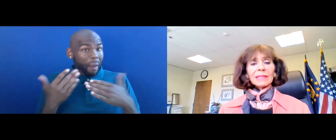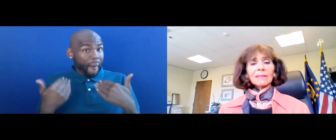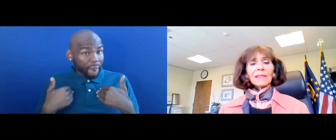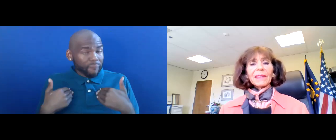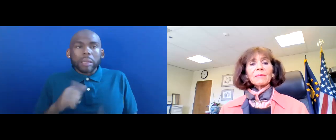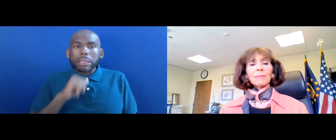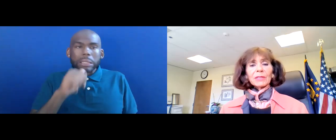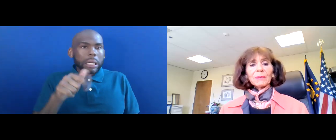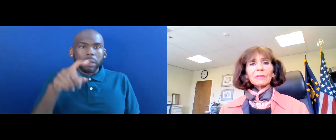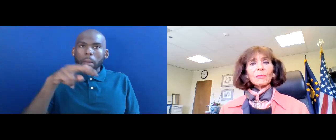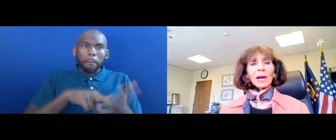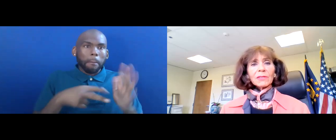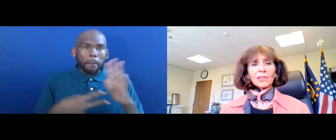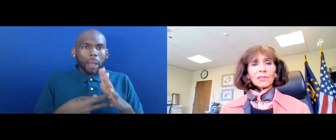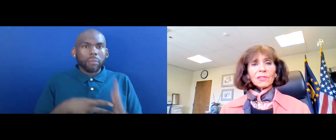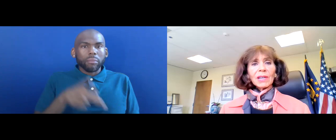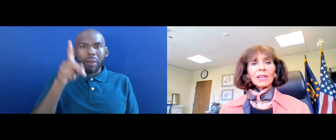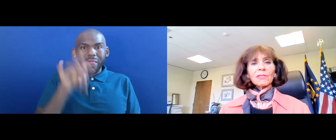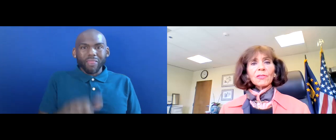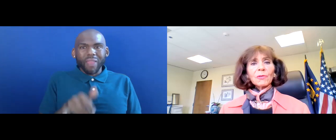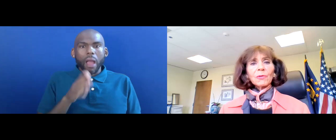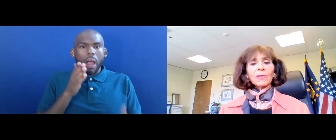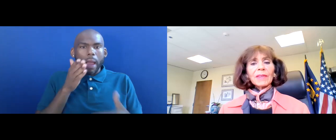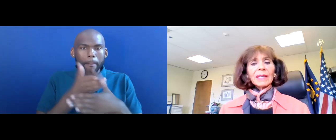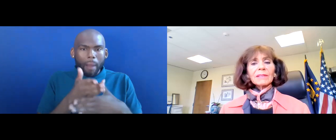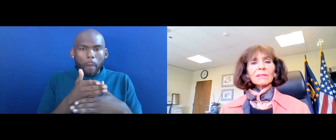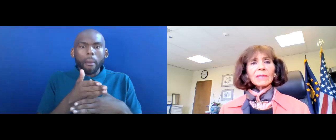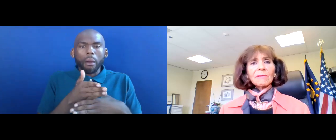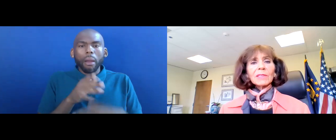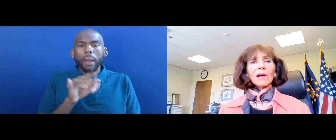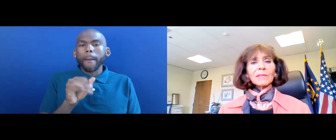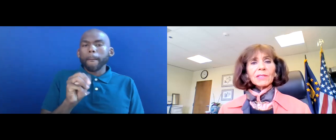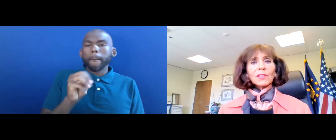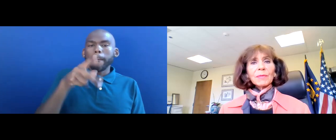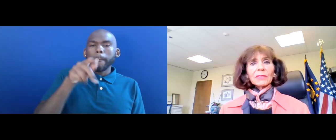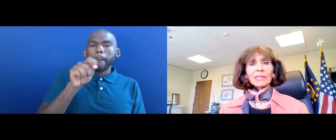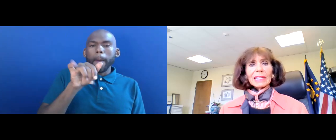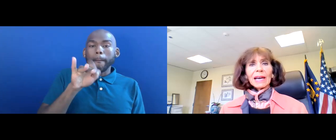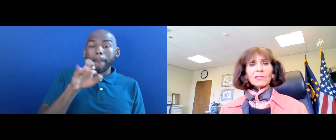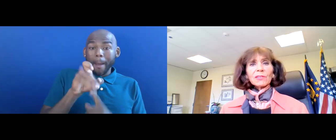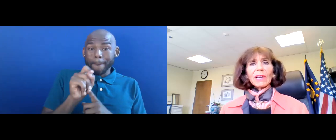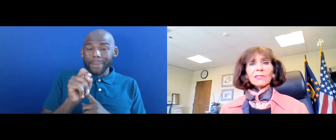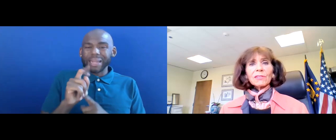THAT THE IMPAIRMENT RISES TO THE LEVEL OF A DISABILITY AS